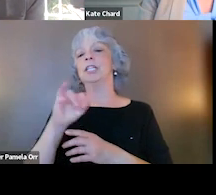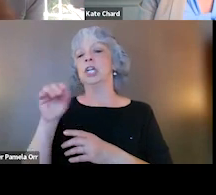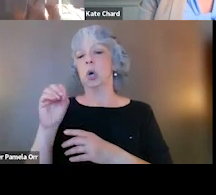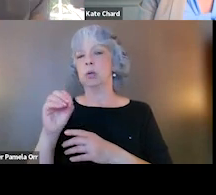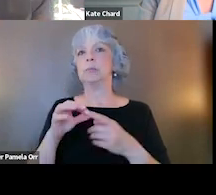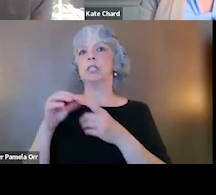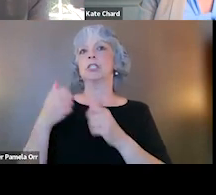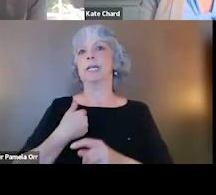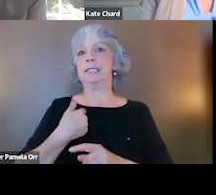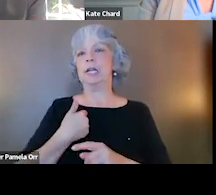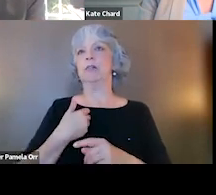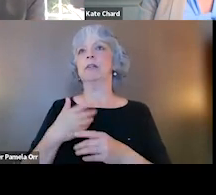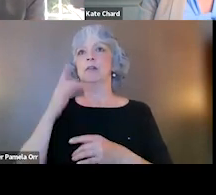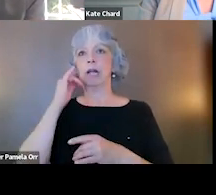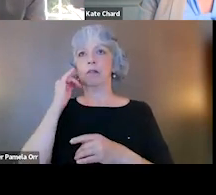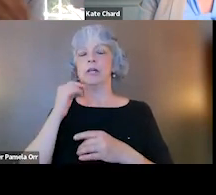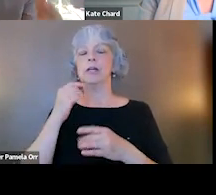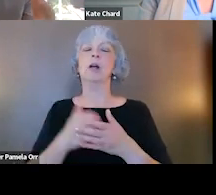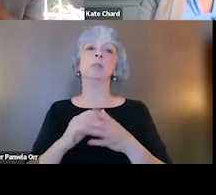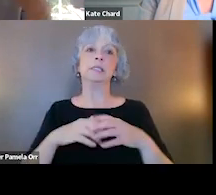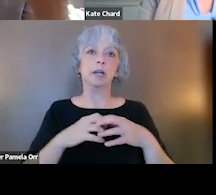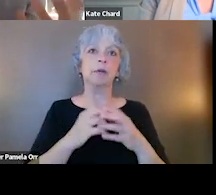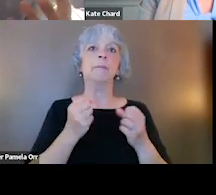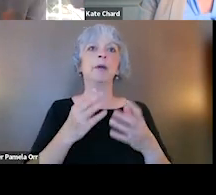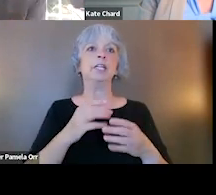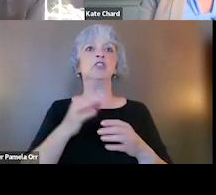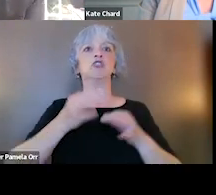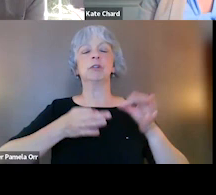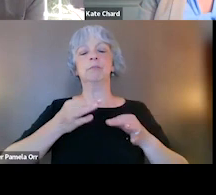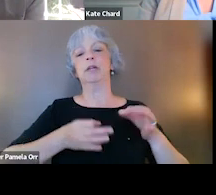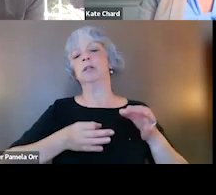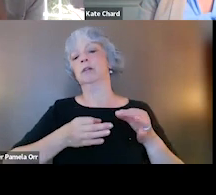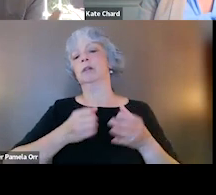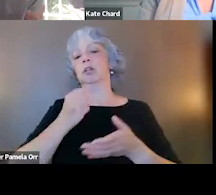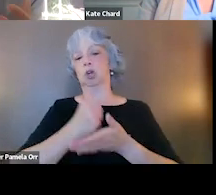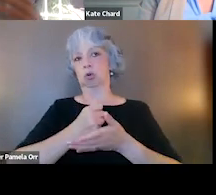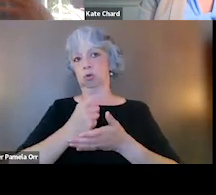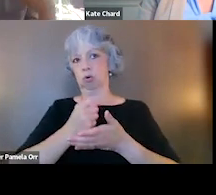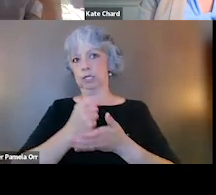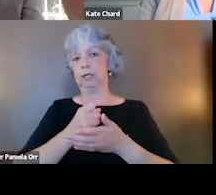and helped start several treatment courts, but also worked in several more well-established treatment courts. And whenever I was starting a court,